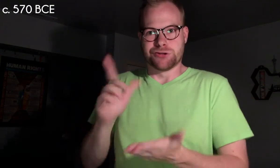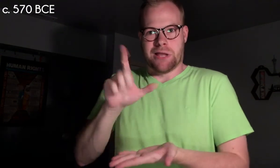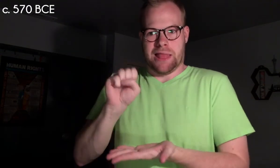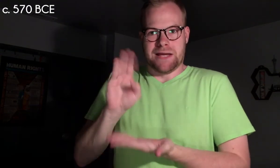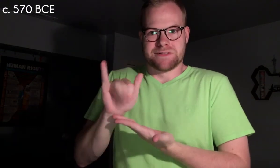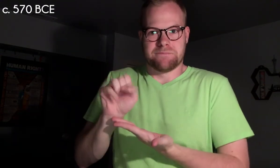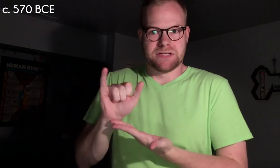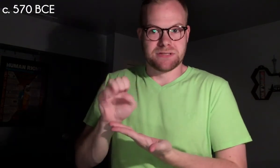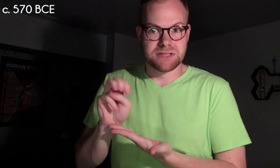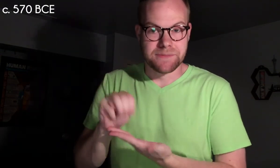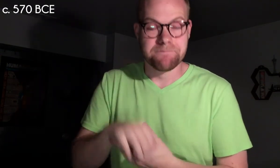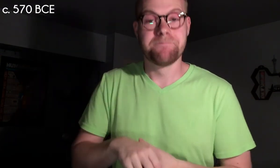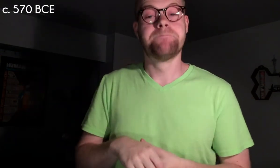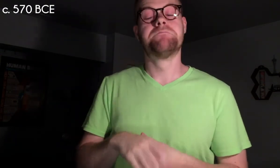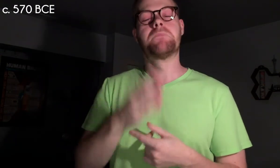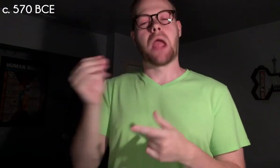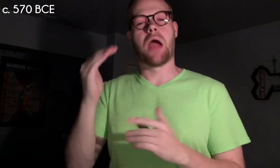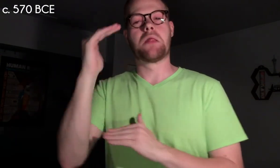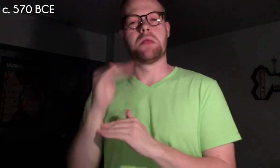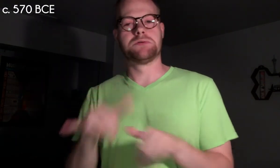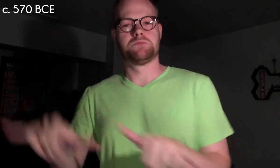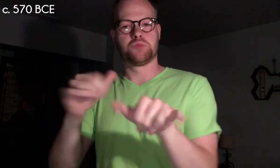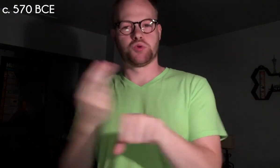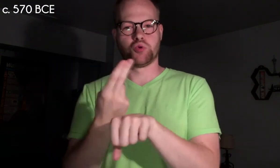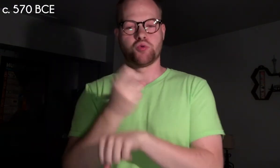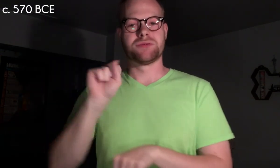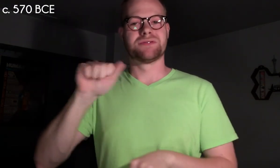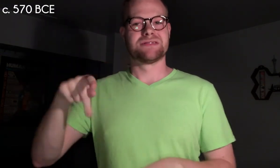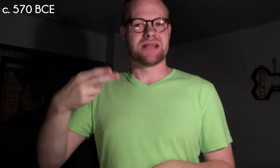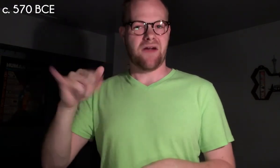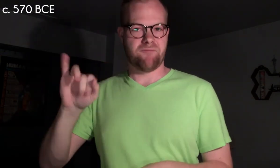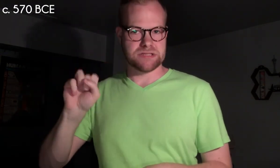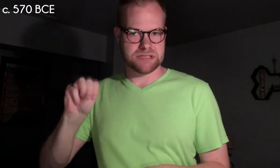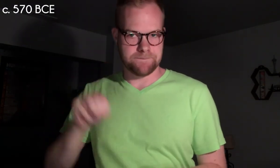lesbianism (and the lesser used term of "sapphism").